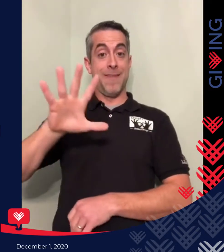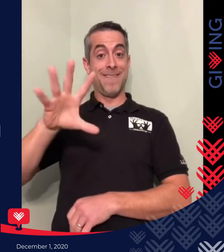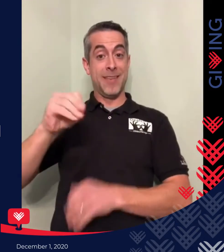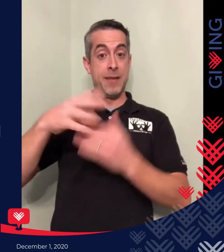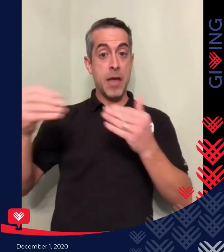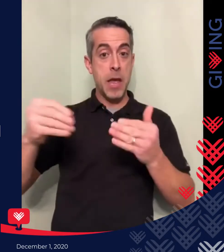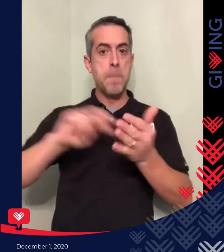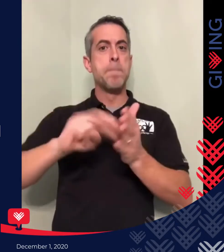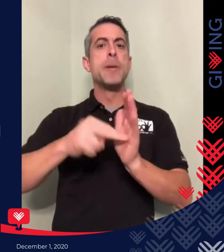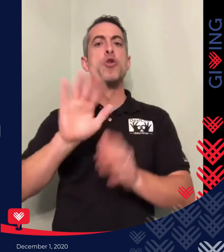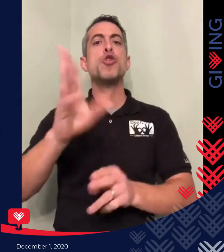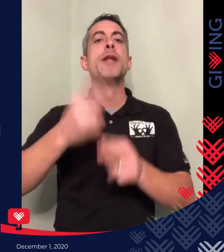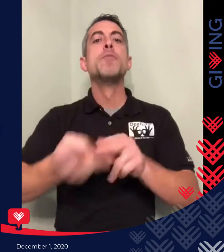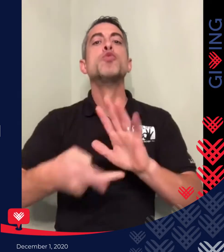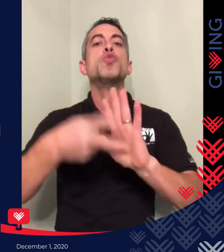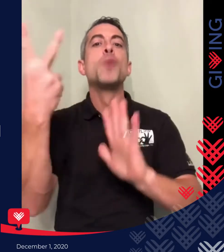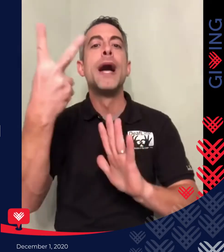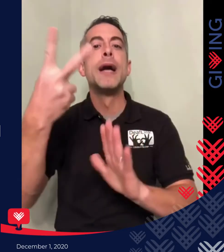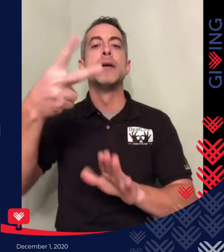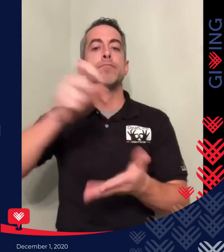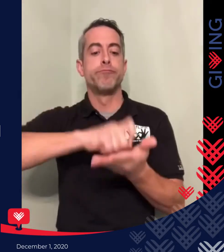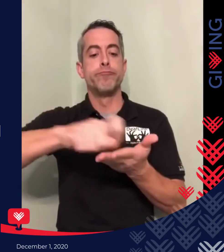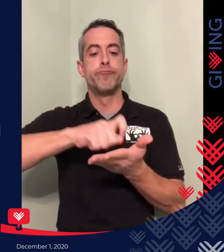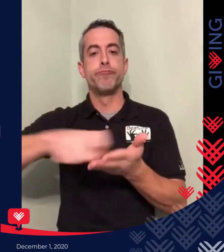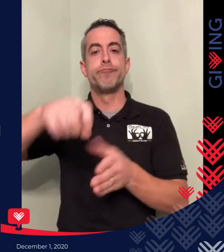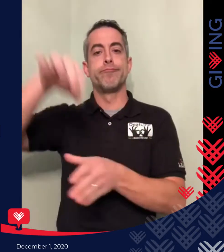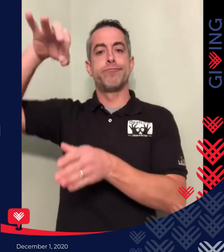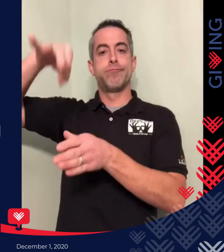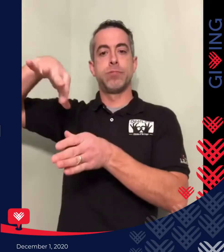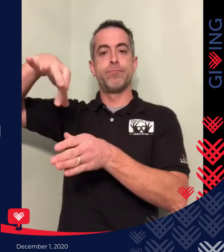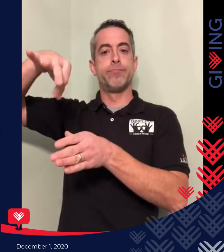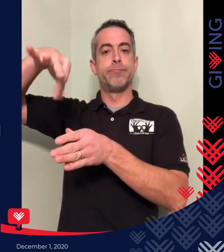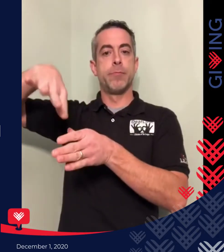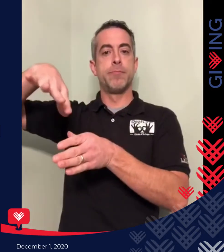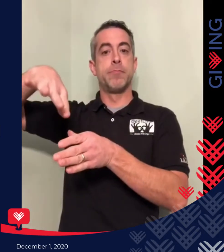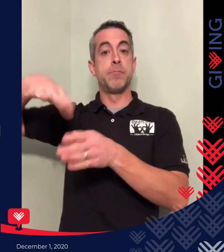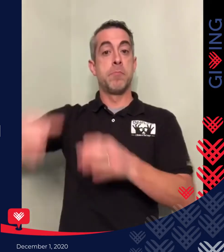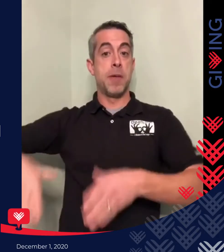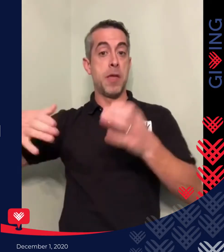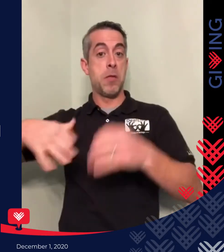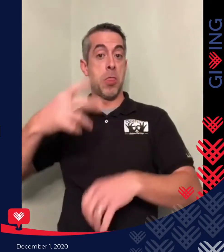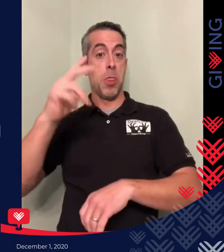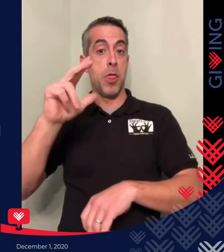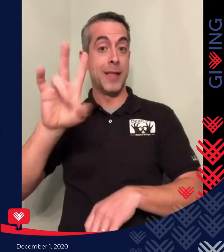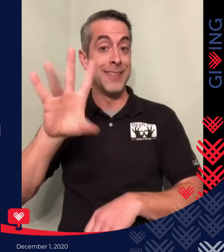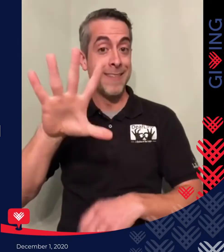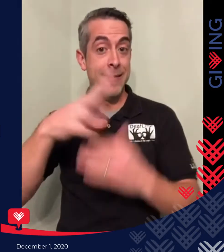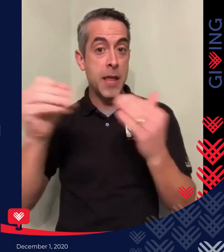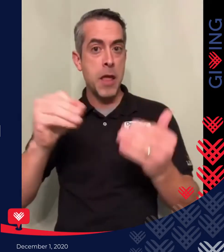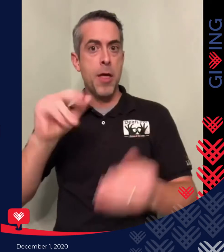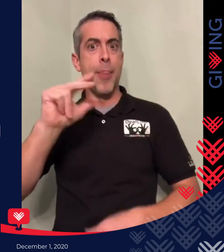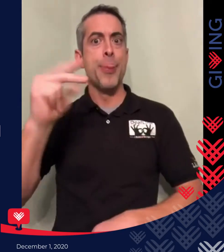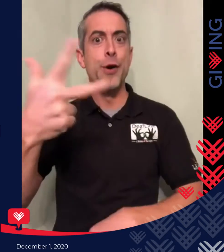if you give me $25 I'm going to put that name on a piece of paper. If you give me $50 that's two name